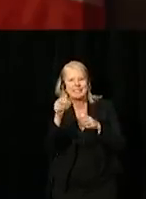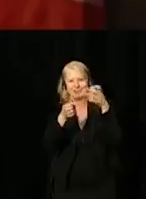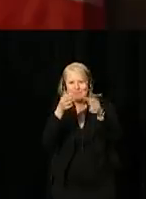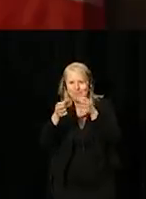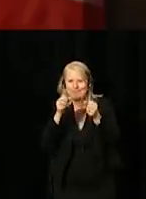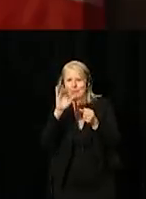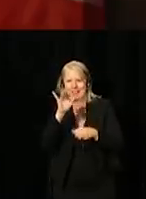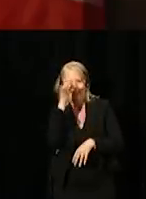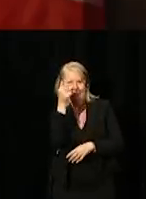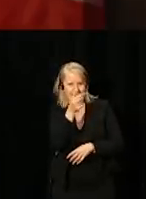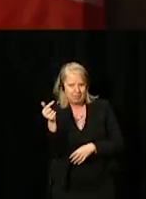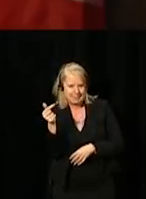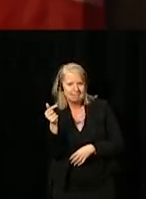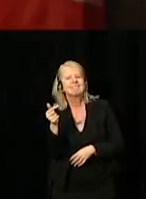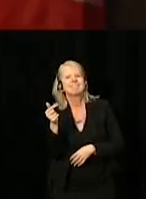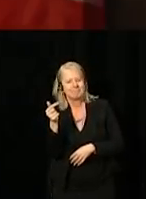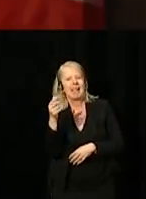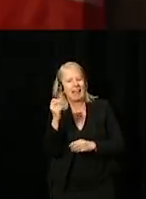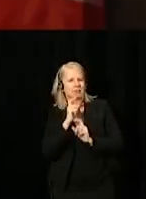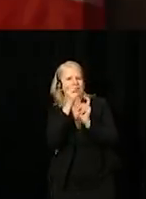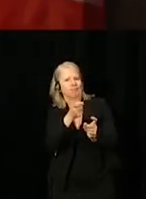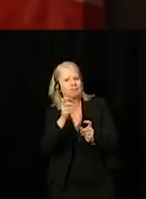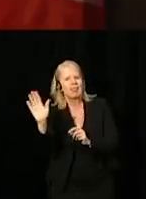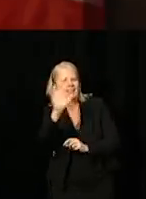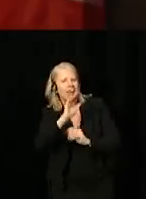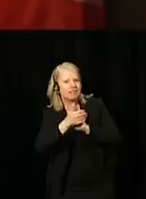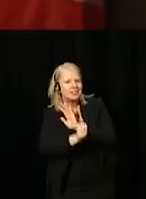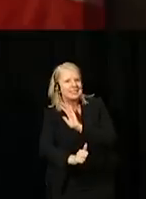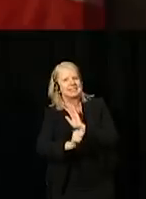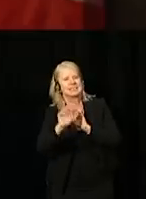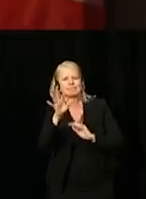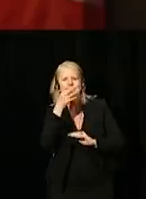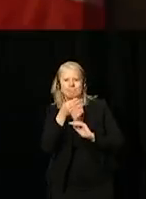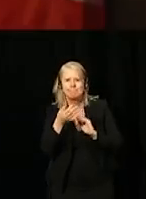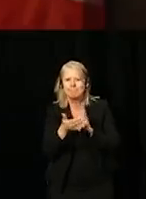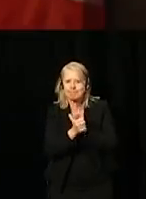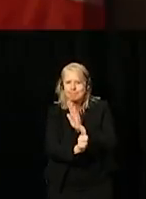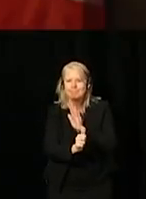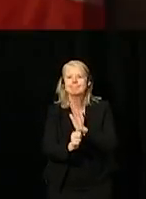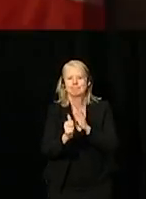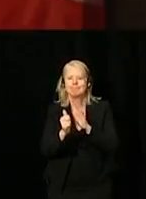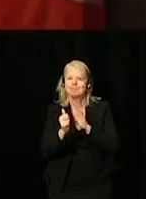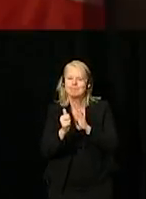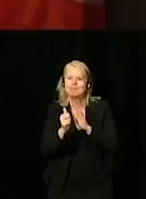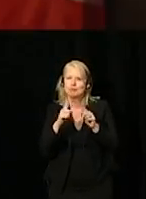by the government and contributing their skills and expertise to society.